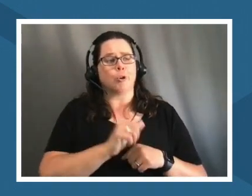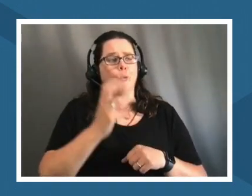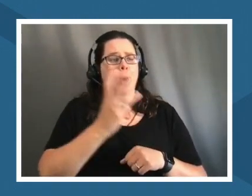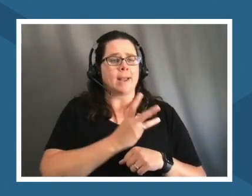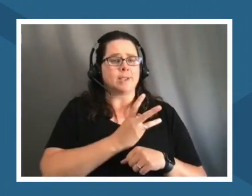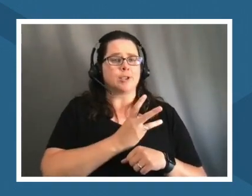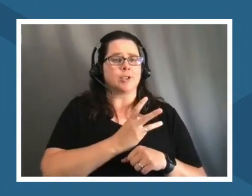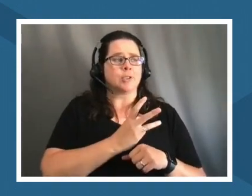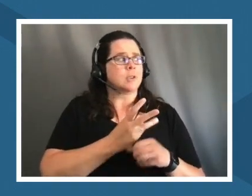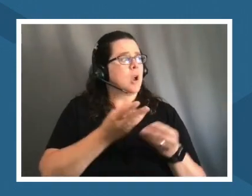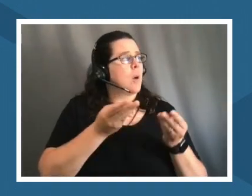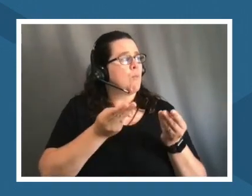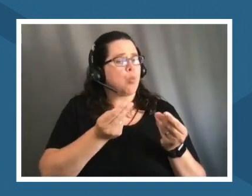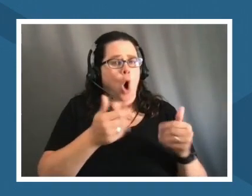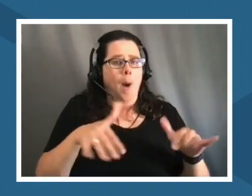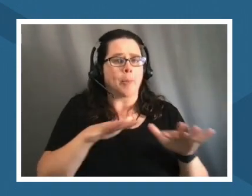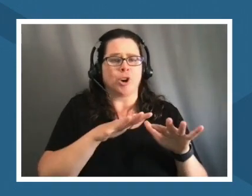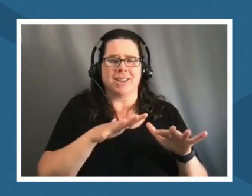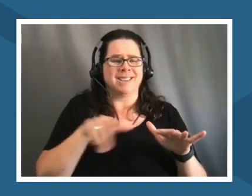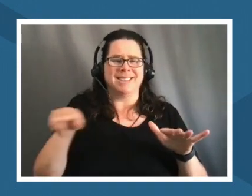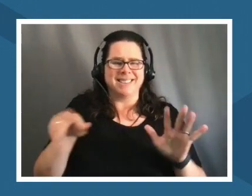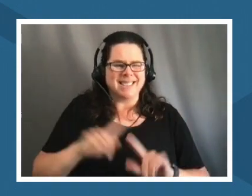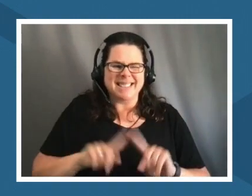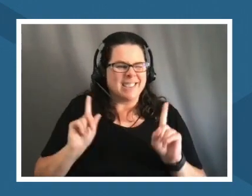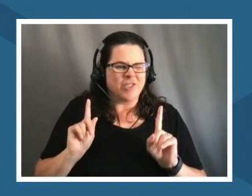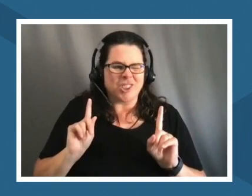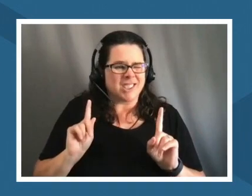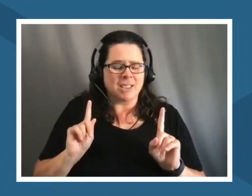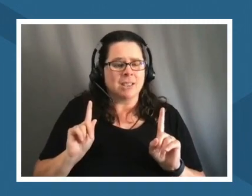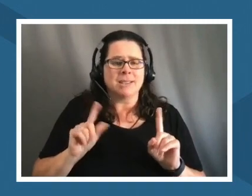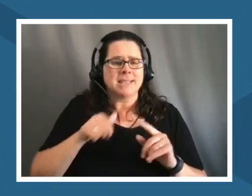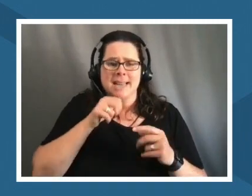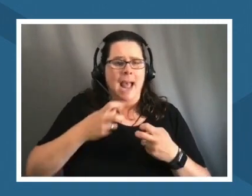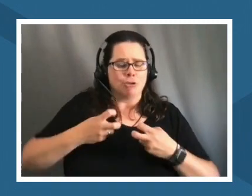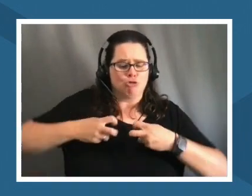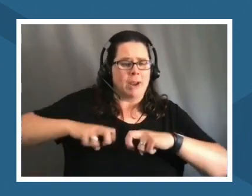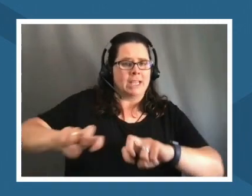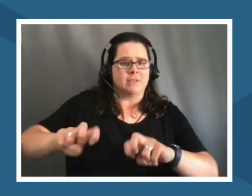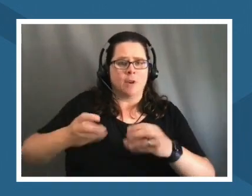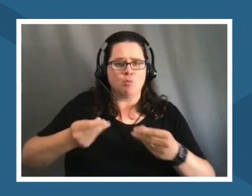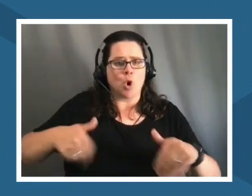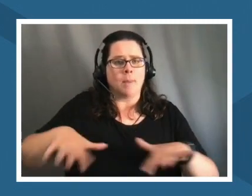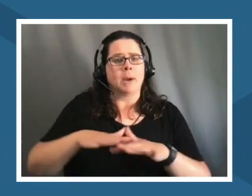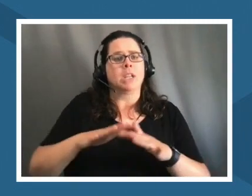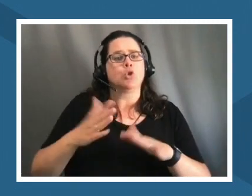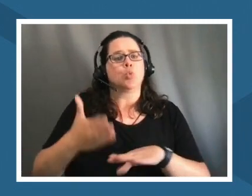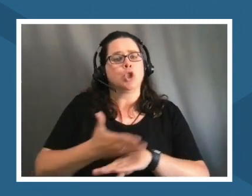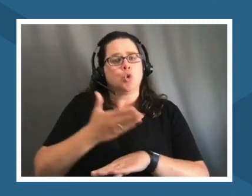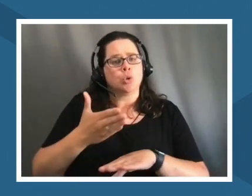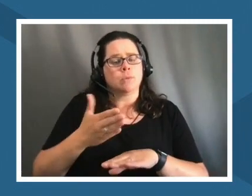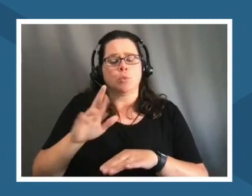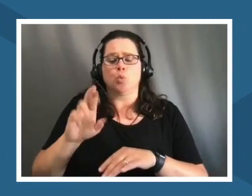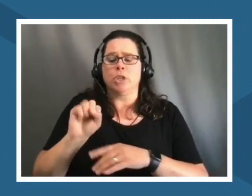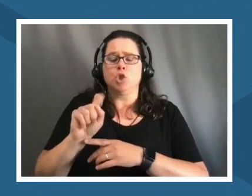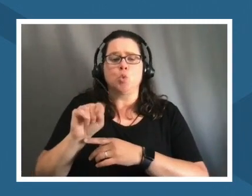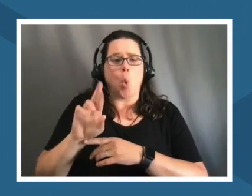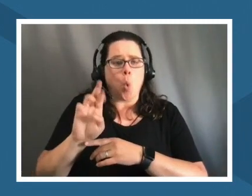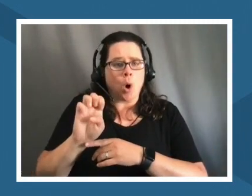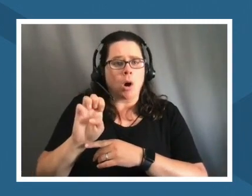not it's not a transference of property it's a restoration and reattachment uh